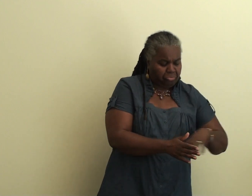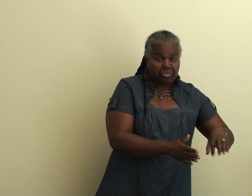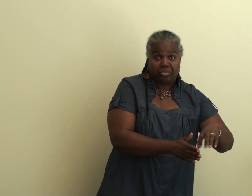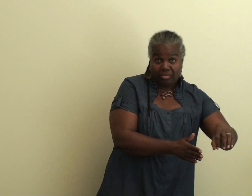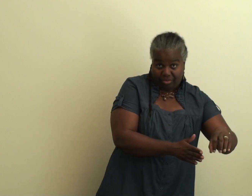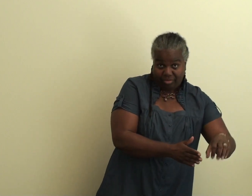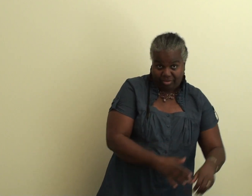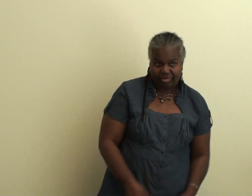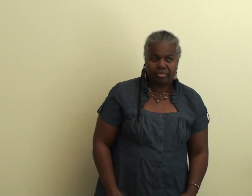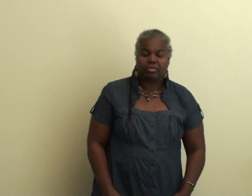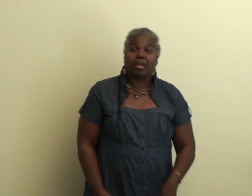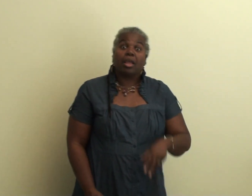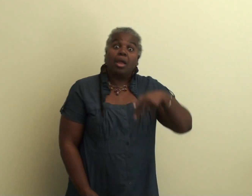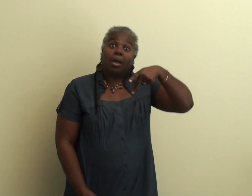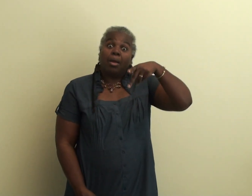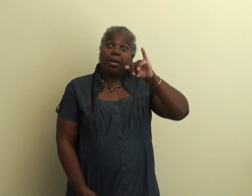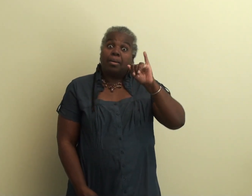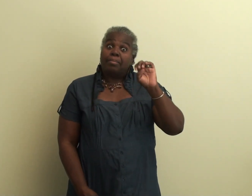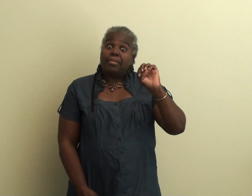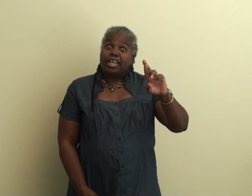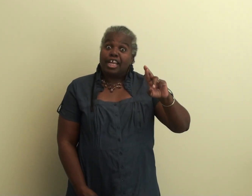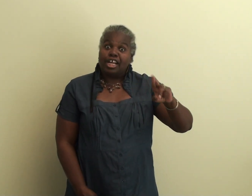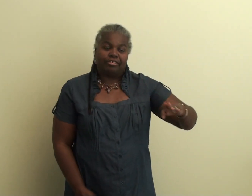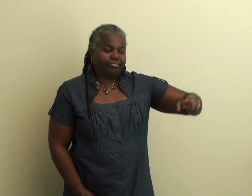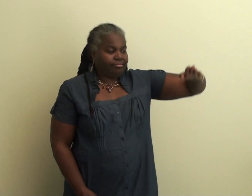often made from rocks.